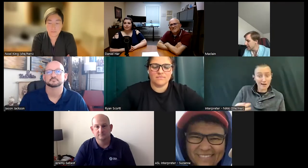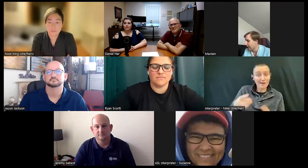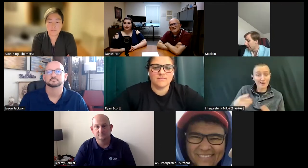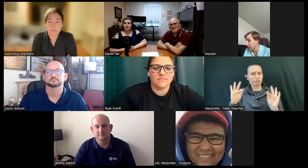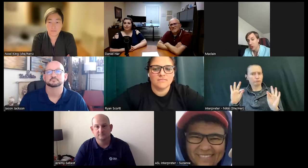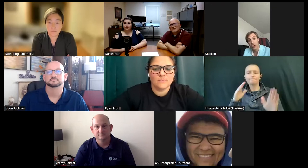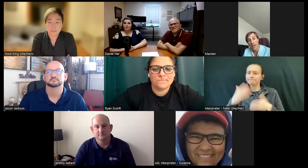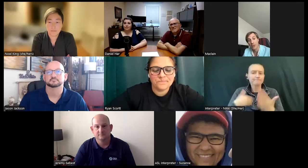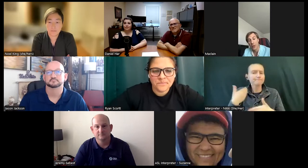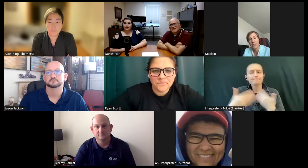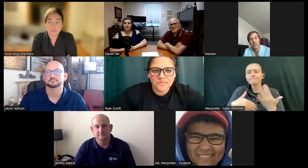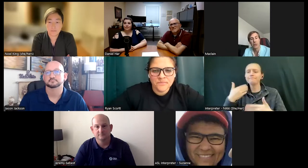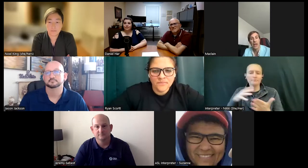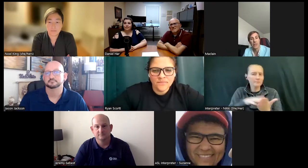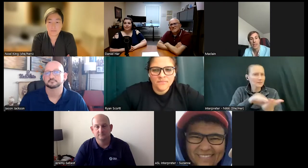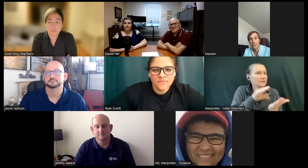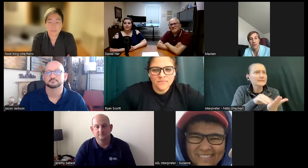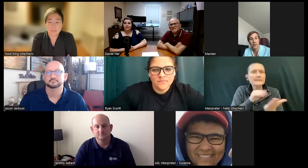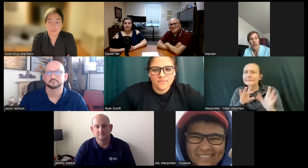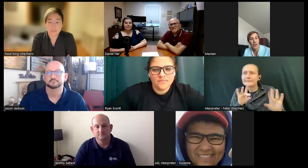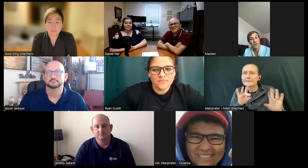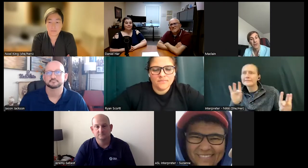I just learned how to do everything from the ground up I learned how the visual